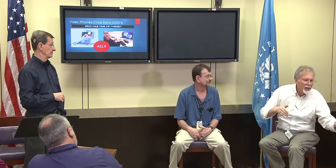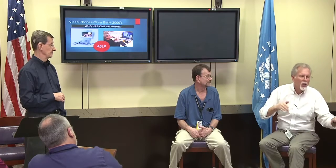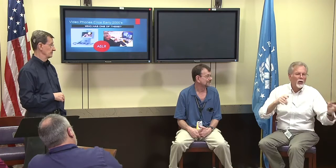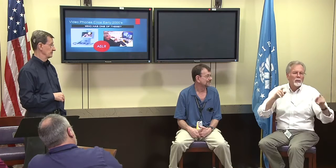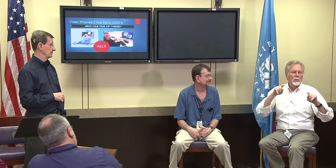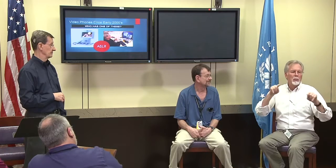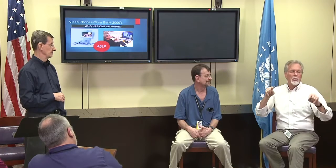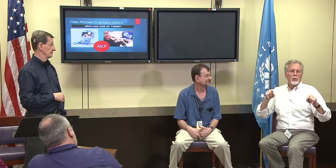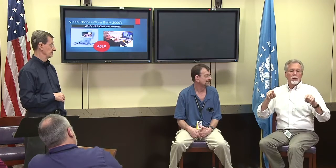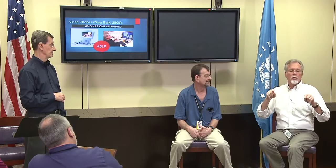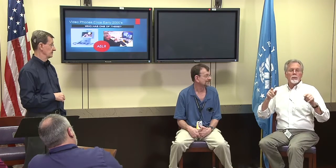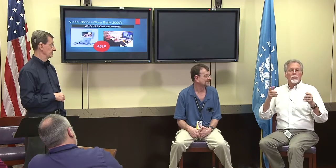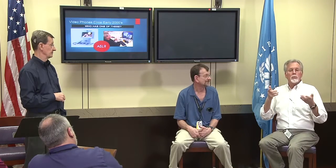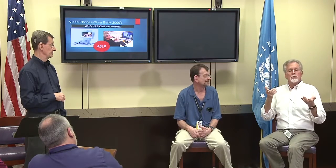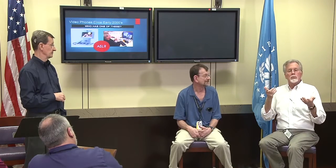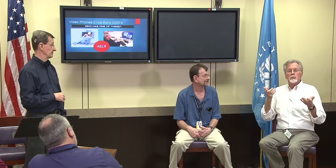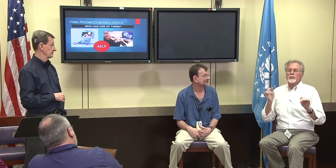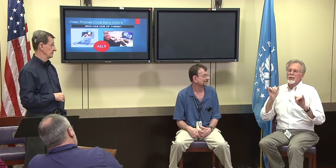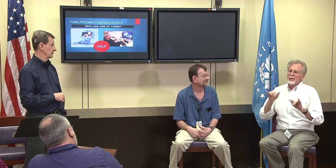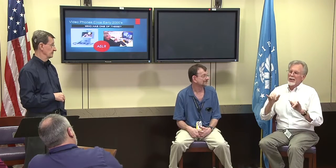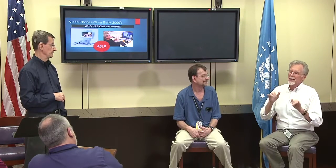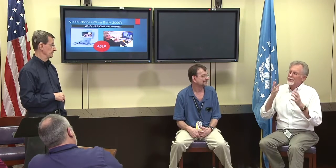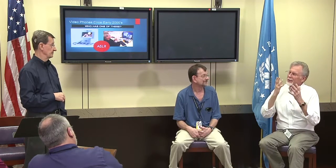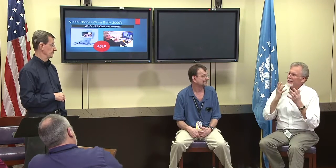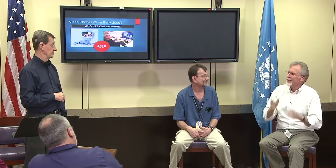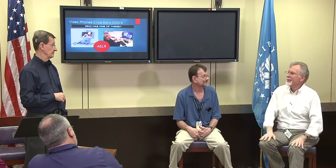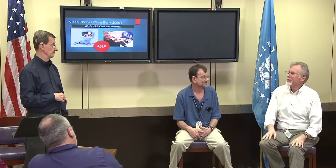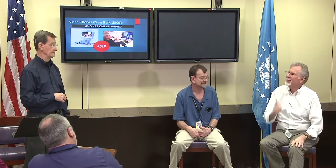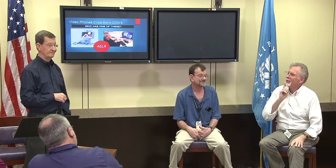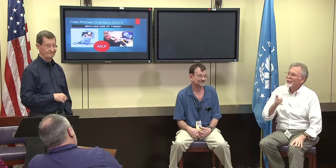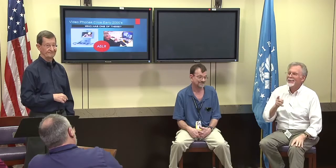the National Association of the Deaf is also still there but it is sad